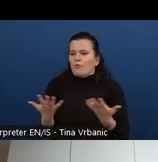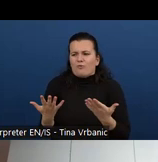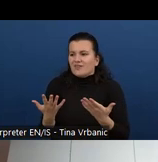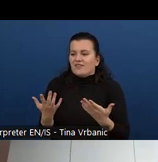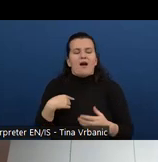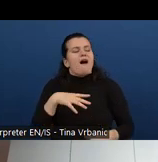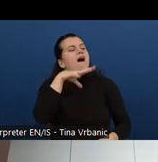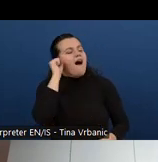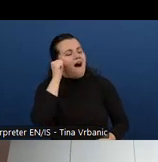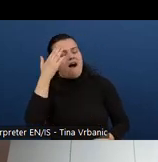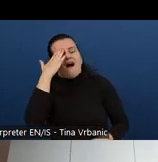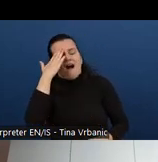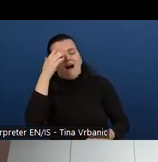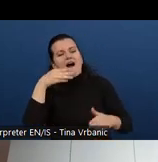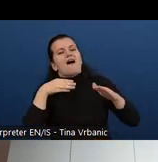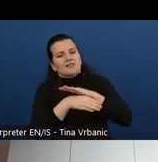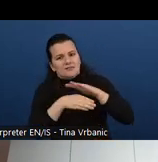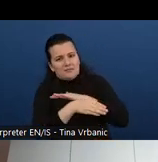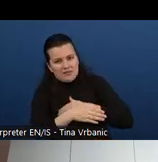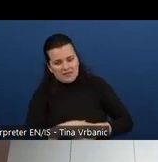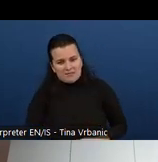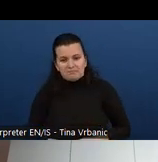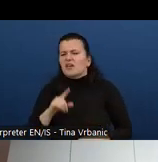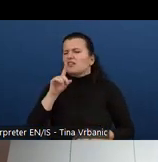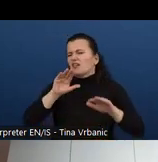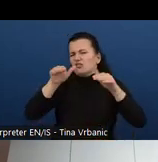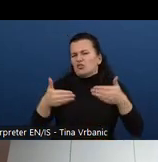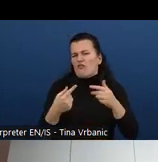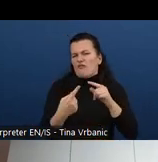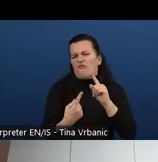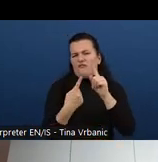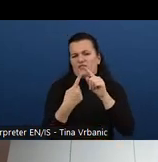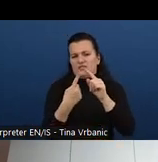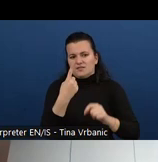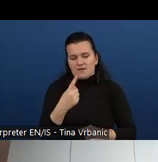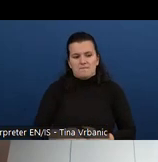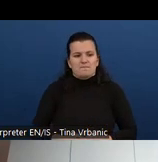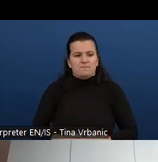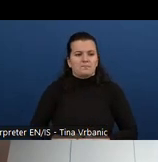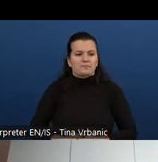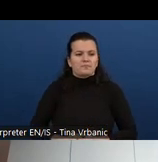Now that doesn't have a clear mapping to the bodies of knowledge.